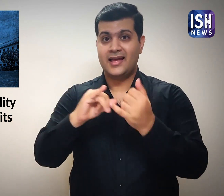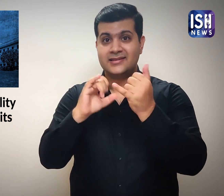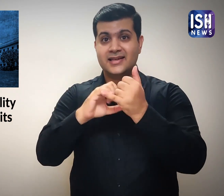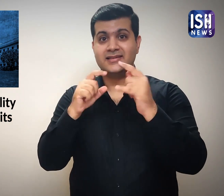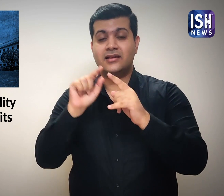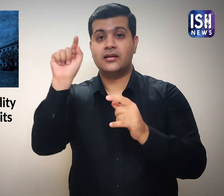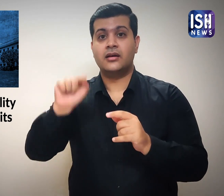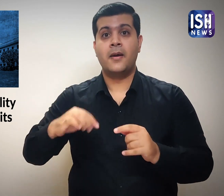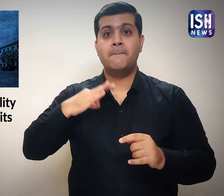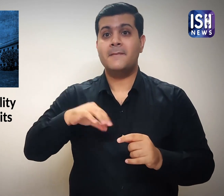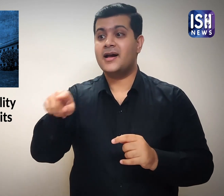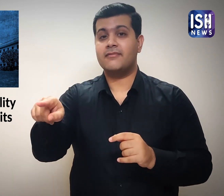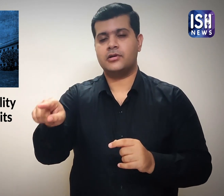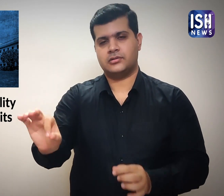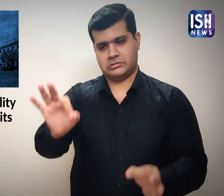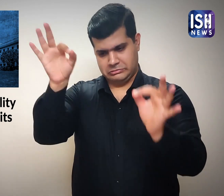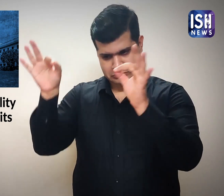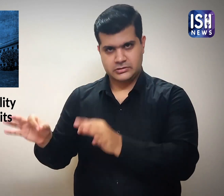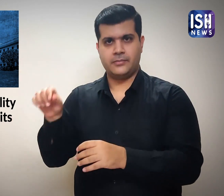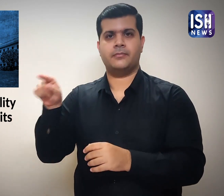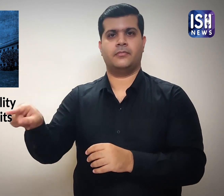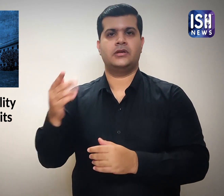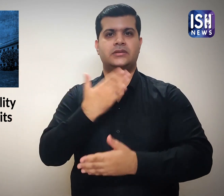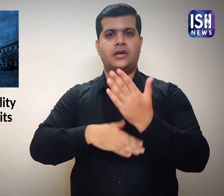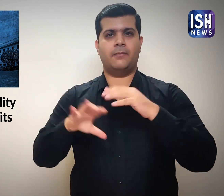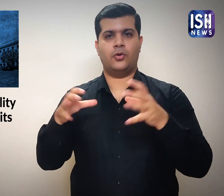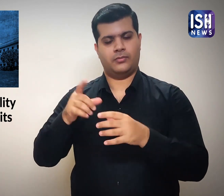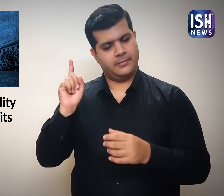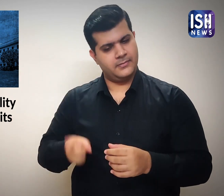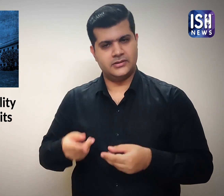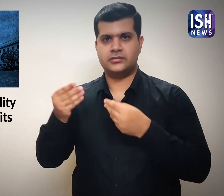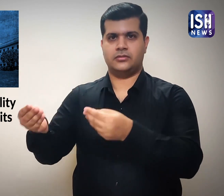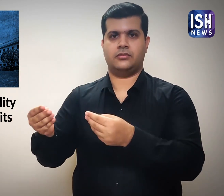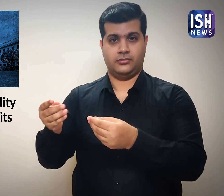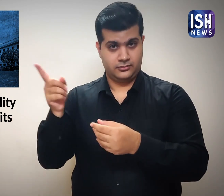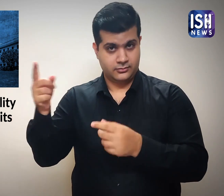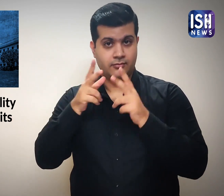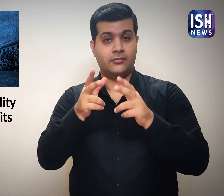They said that People with Disabilities would be entitled to the same benefits as SC/ST.